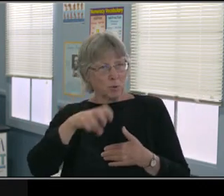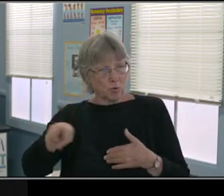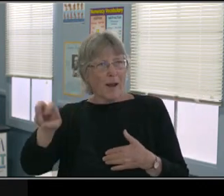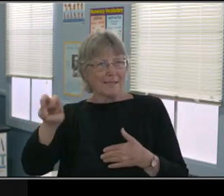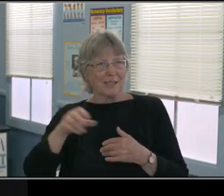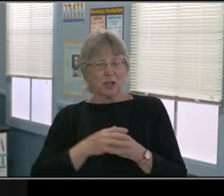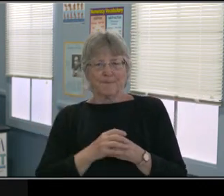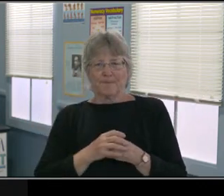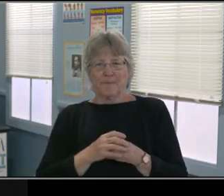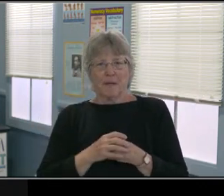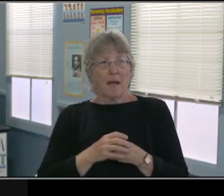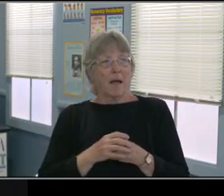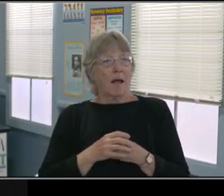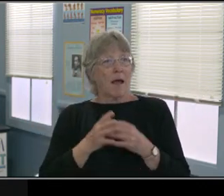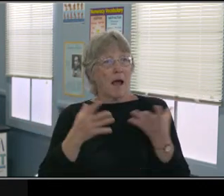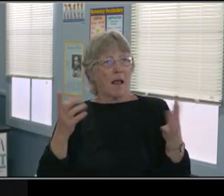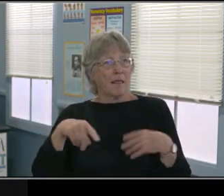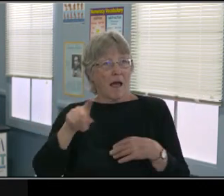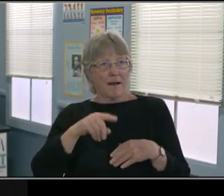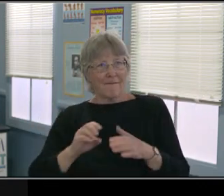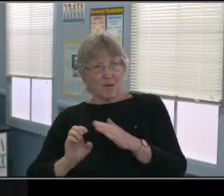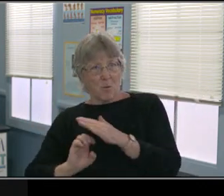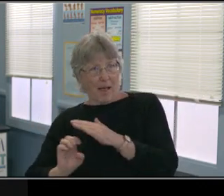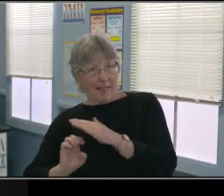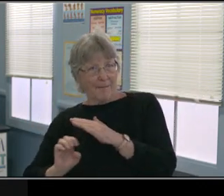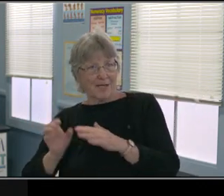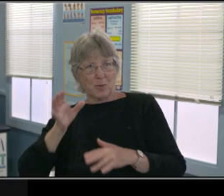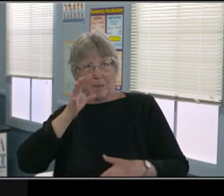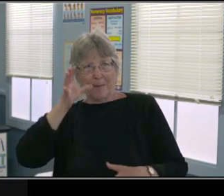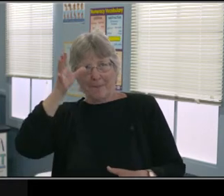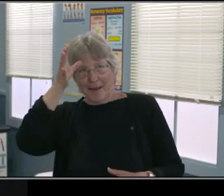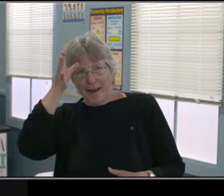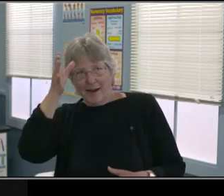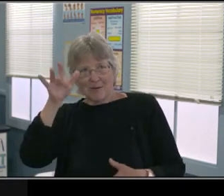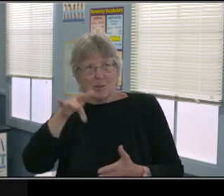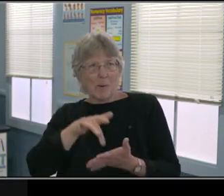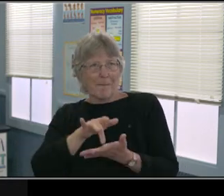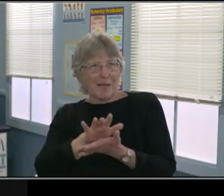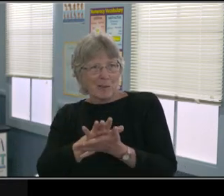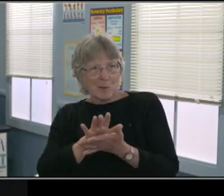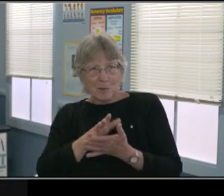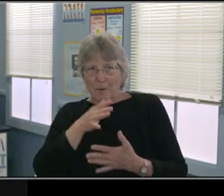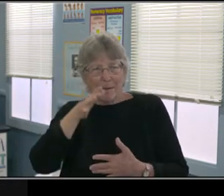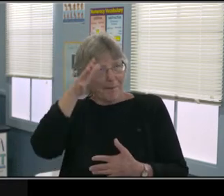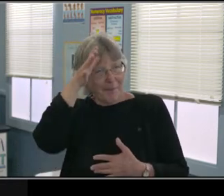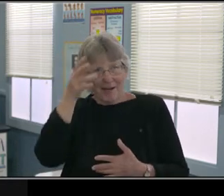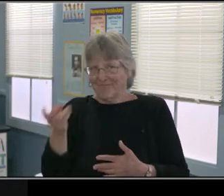"That distance learning plan does not constitute a change in the District offer of FAPE."